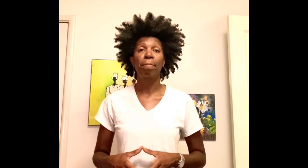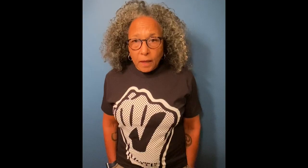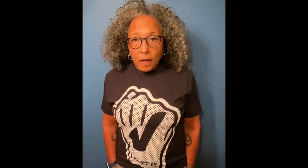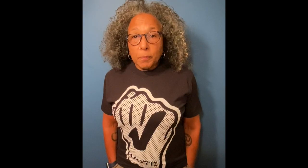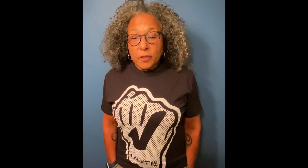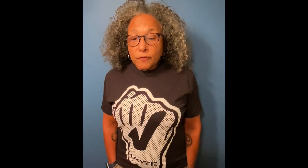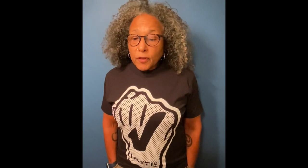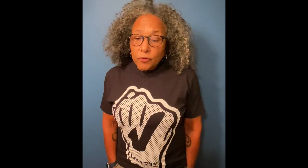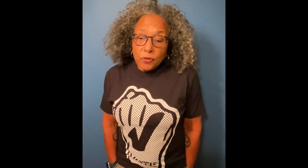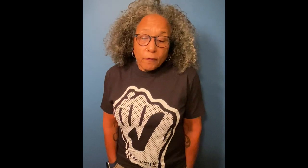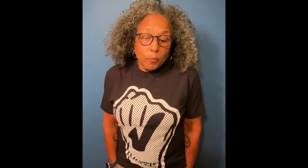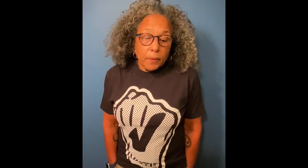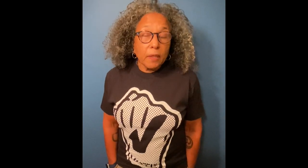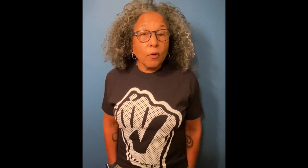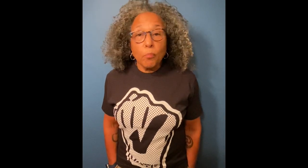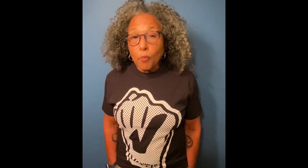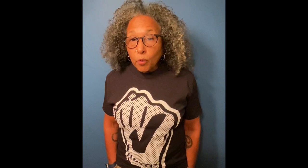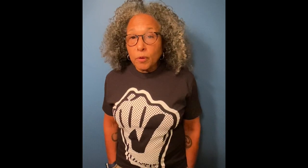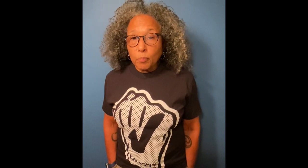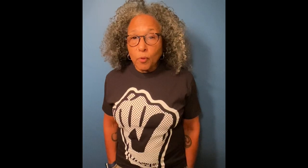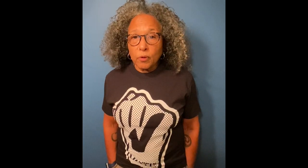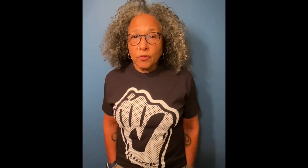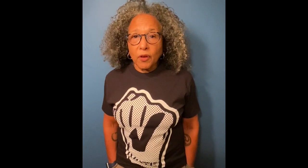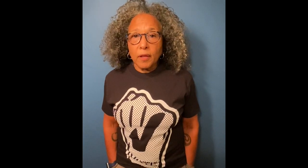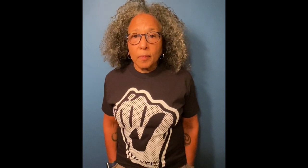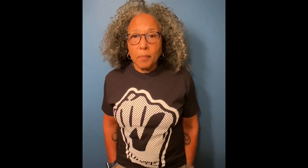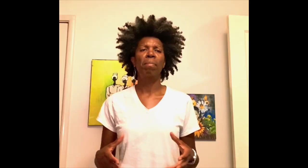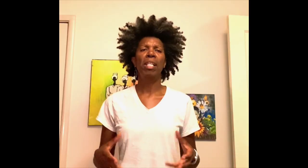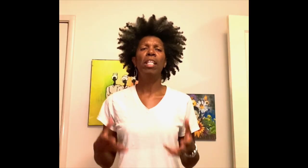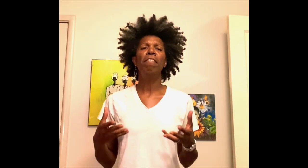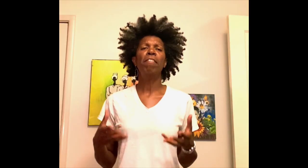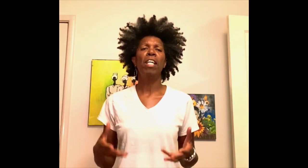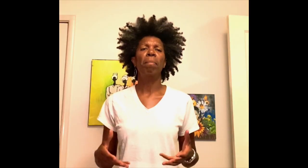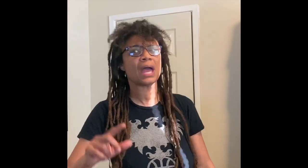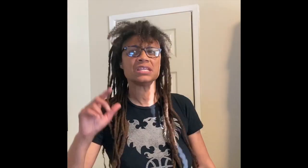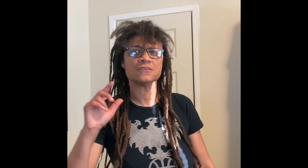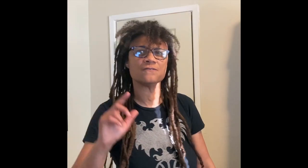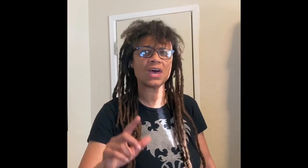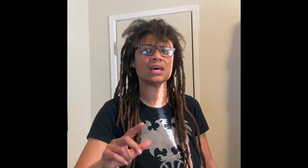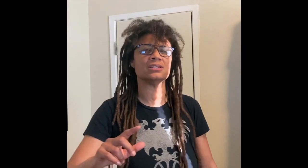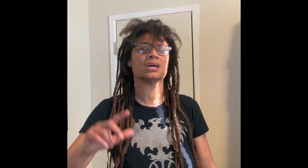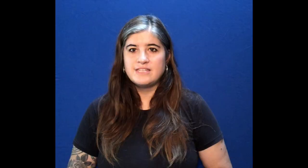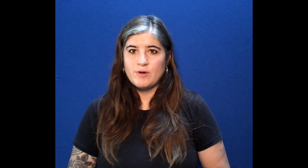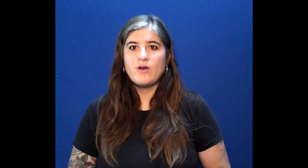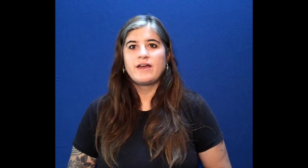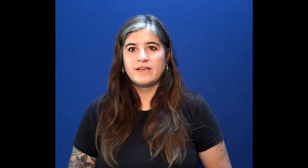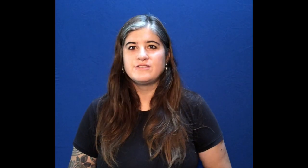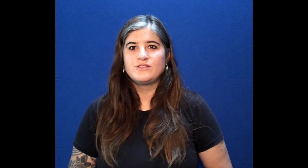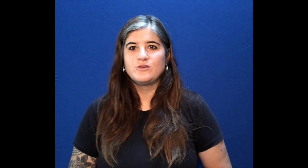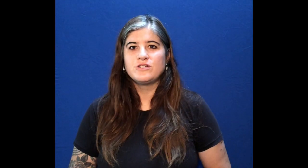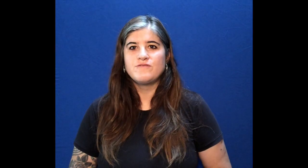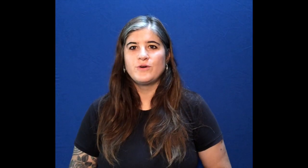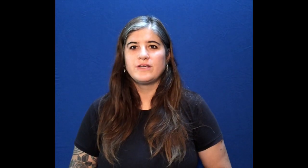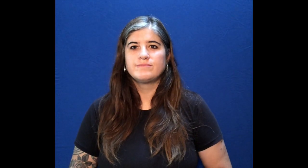I believe there has never been a more important time to lift up and defend the democratic institution of voting.